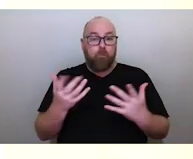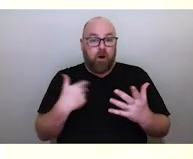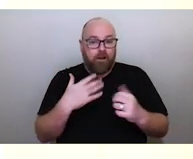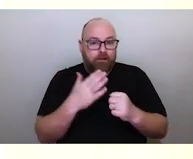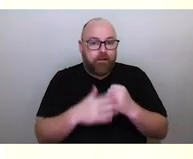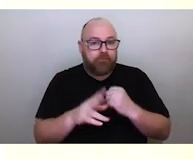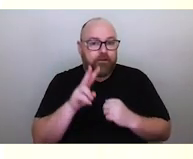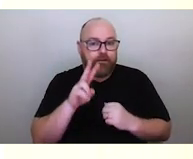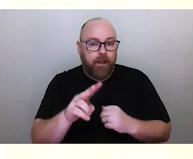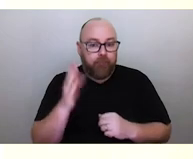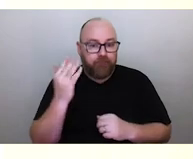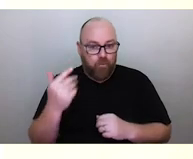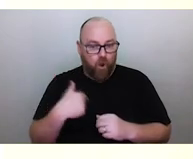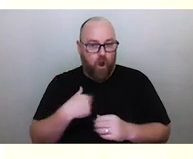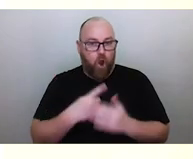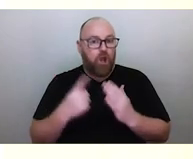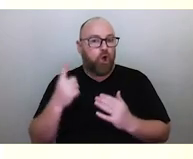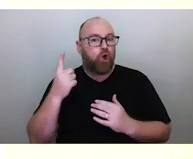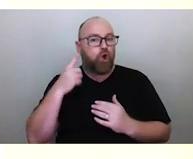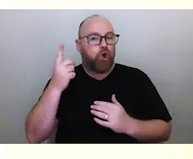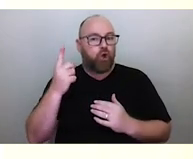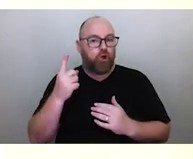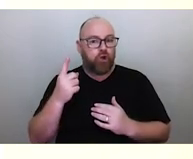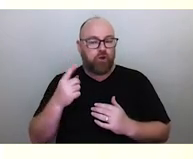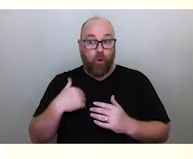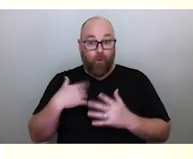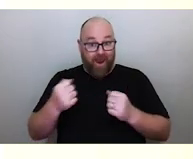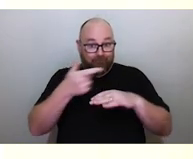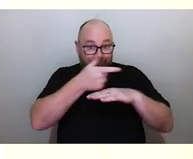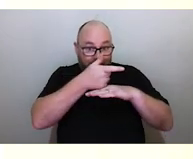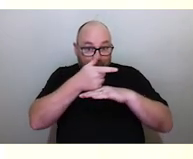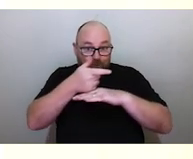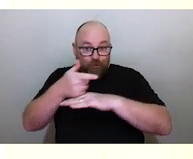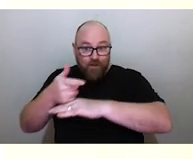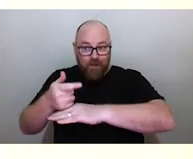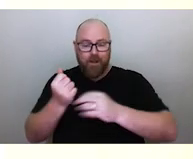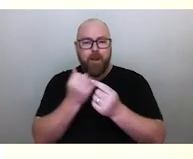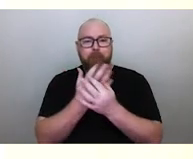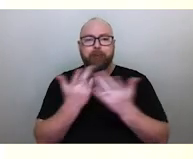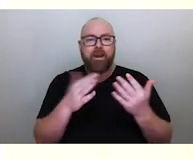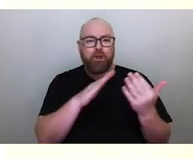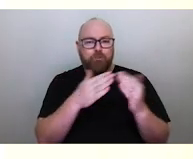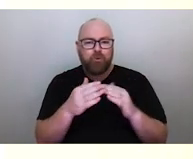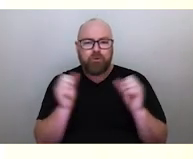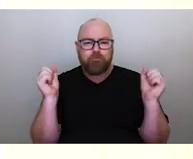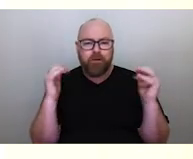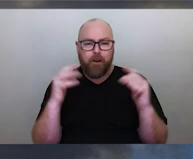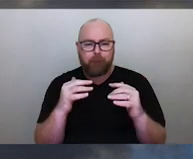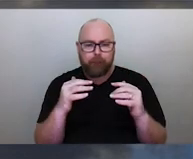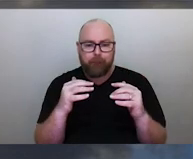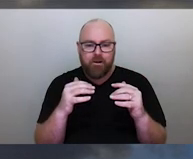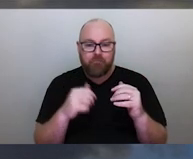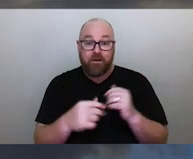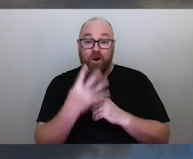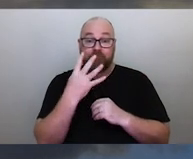I just heard about it from the Elders, and we've got the film crew there. A number of community members came together and four dancers